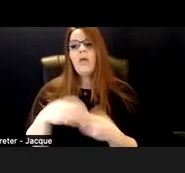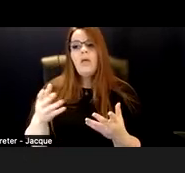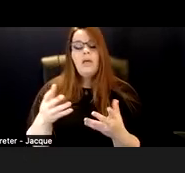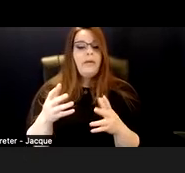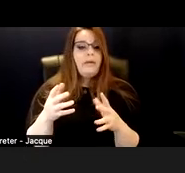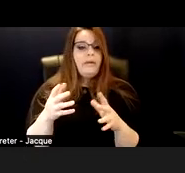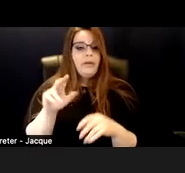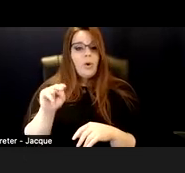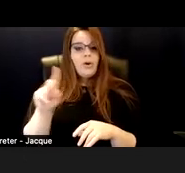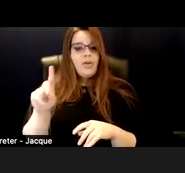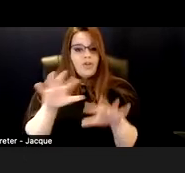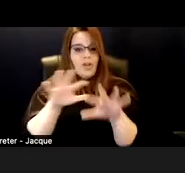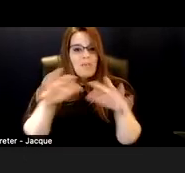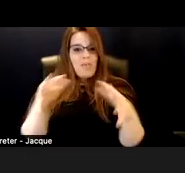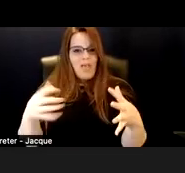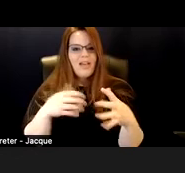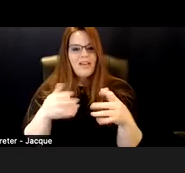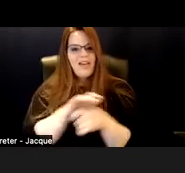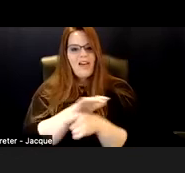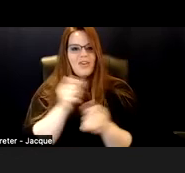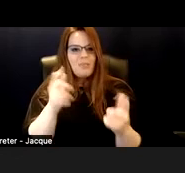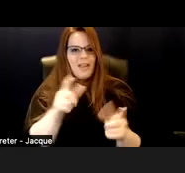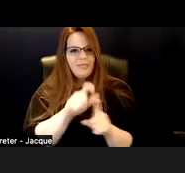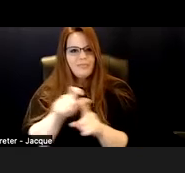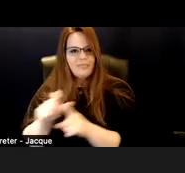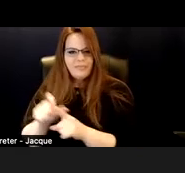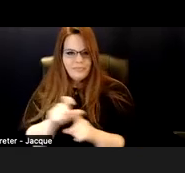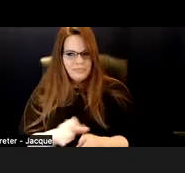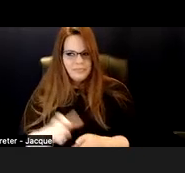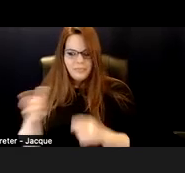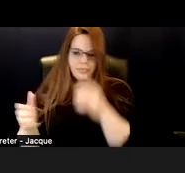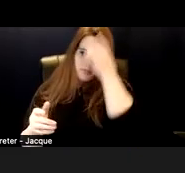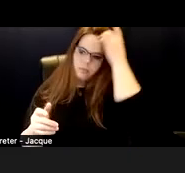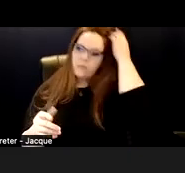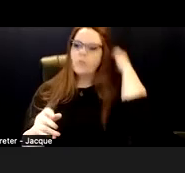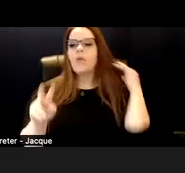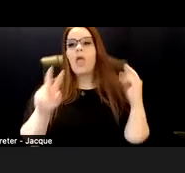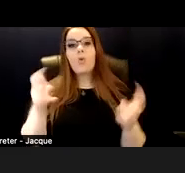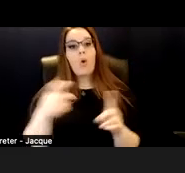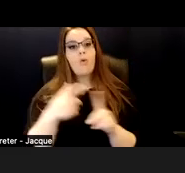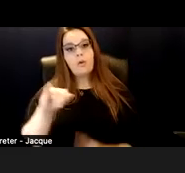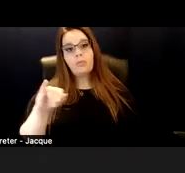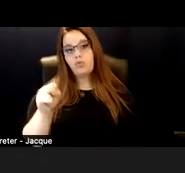I'm not going to go through them again, because I got to get through my time here. So here's a quote from Judy Singer.